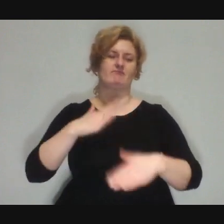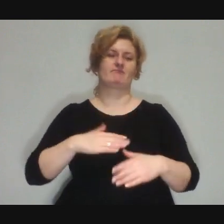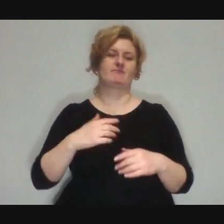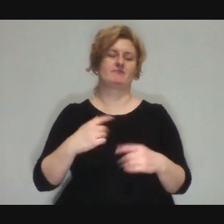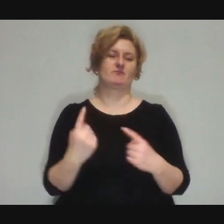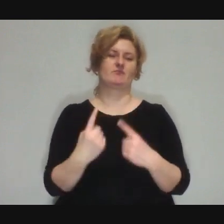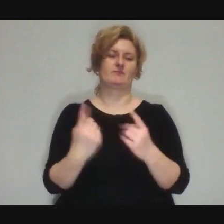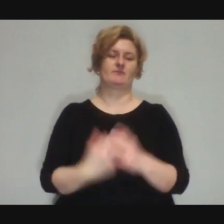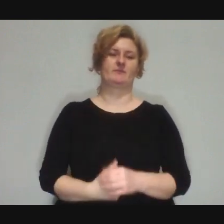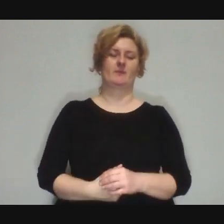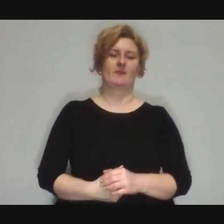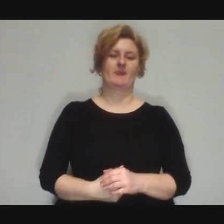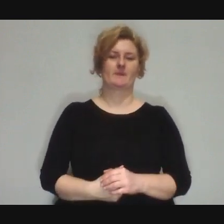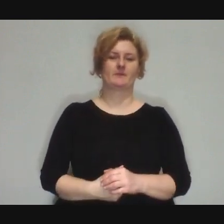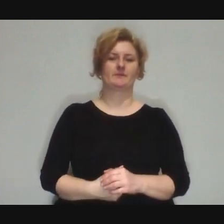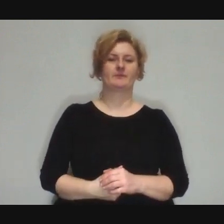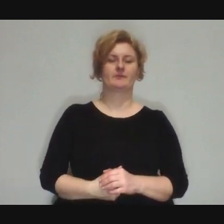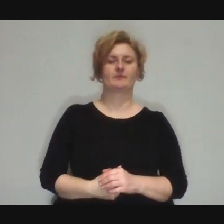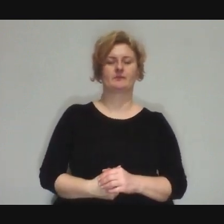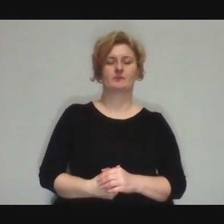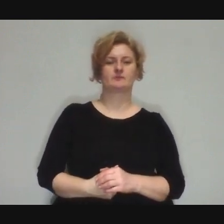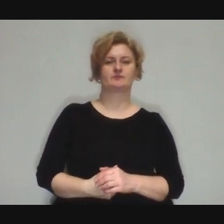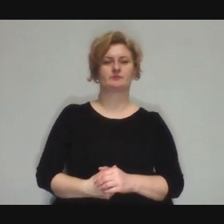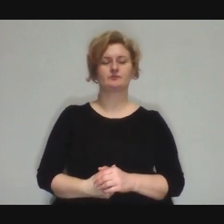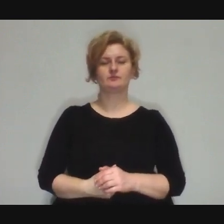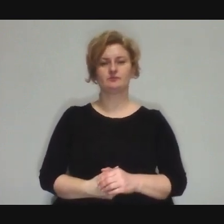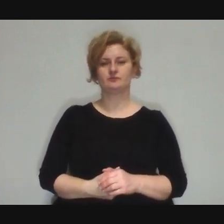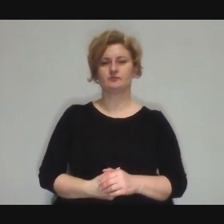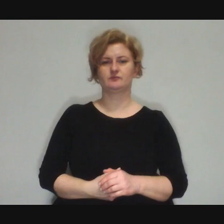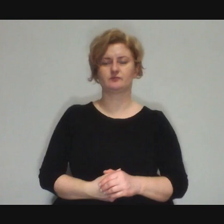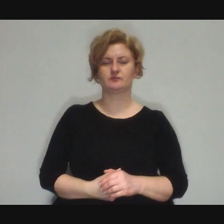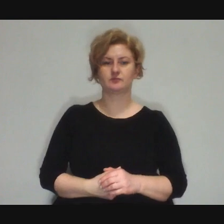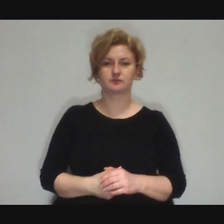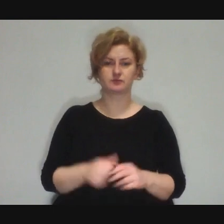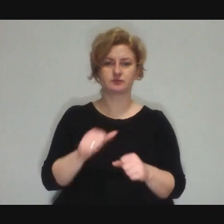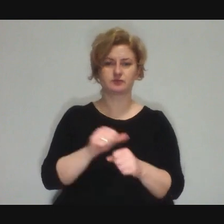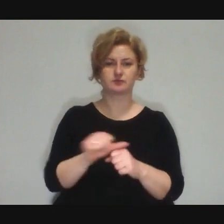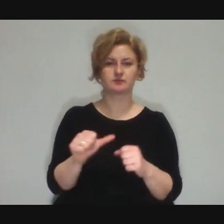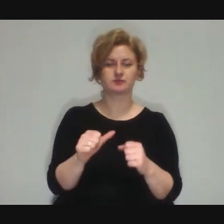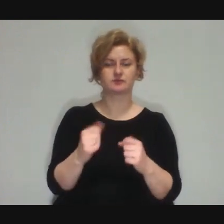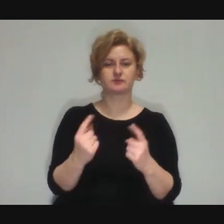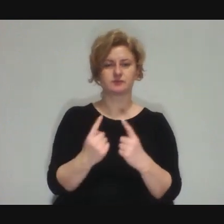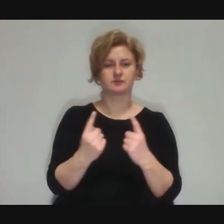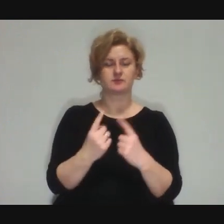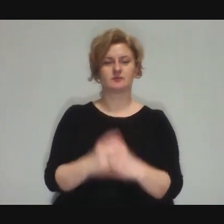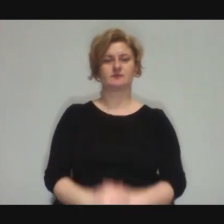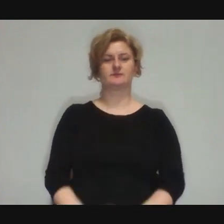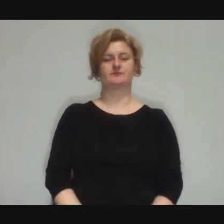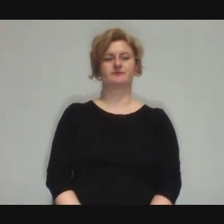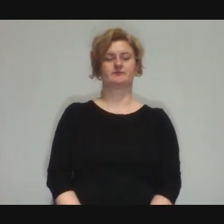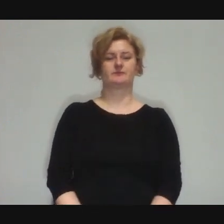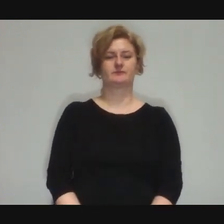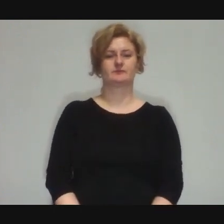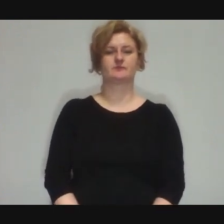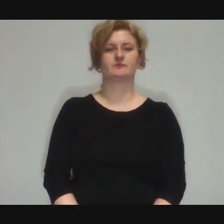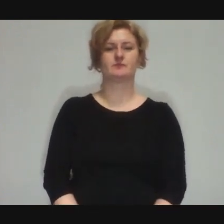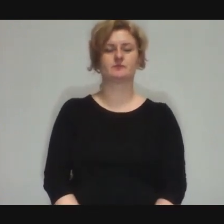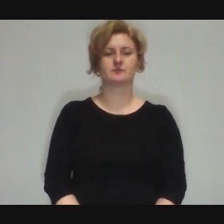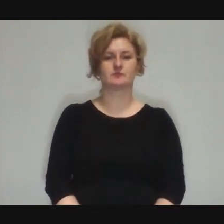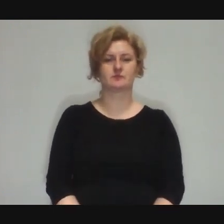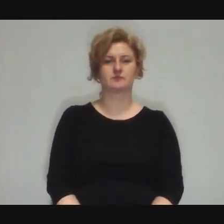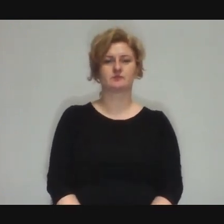And also such moments where, I don't know to what extent,